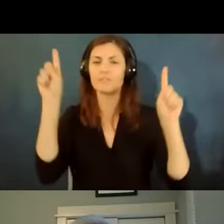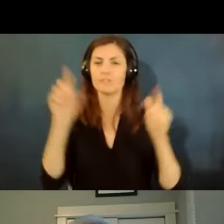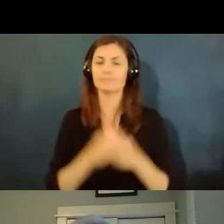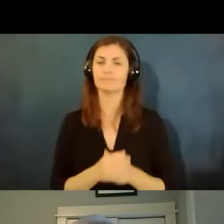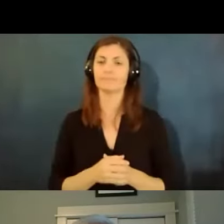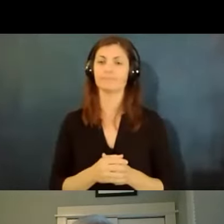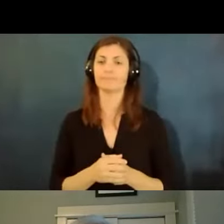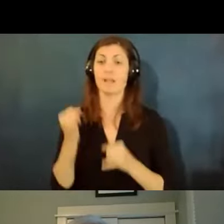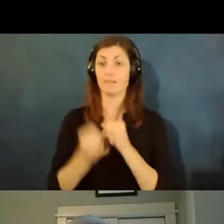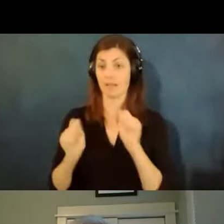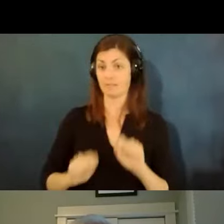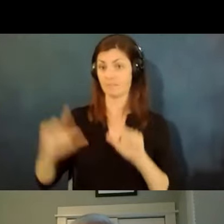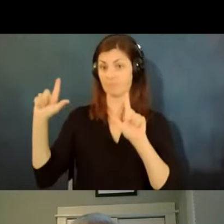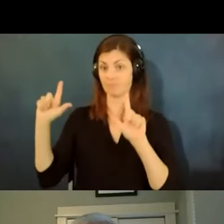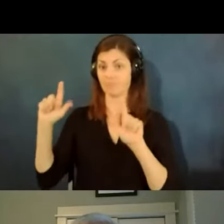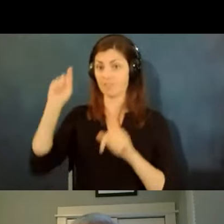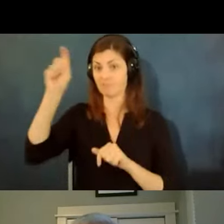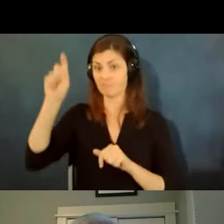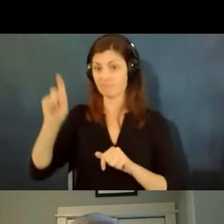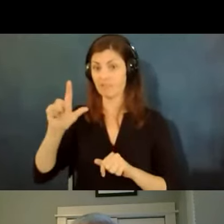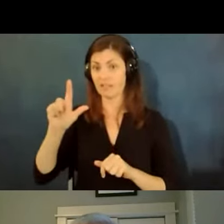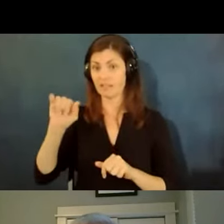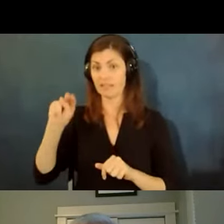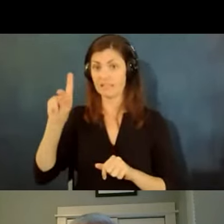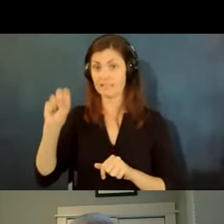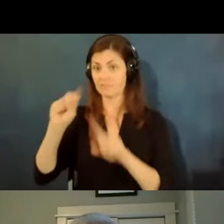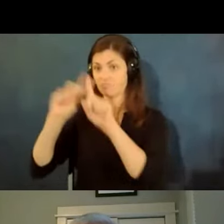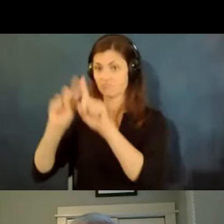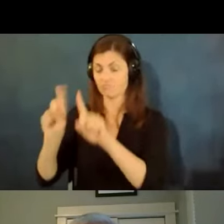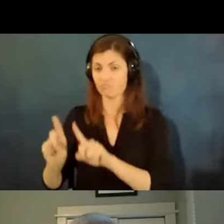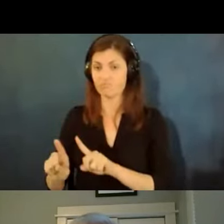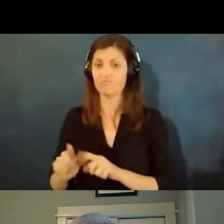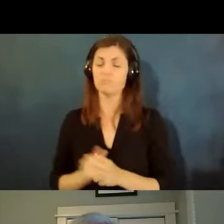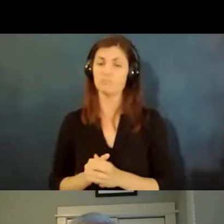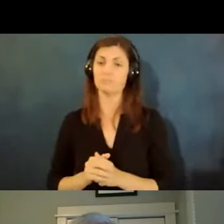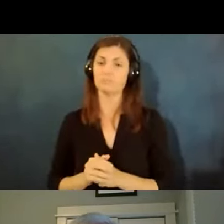just has links and and hopefully this will either be repeated in the chat box or this slideshow